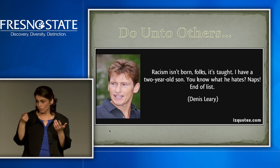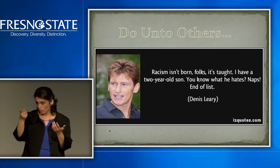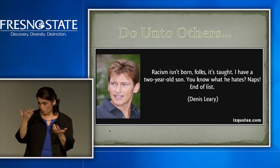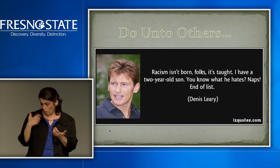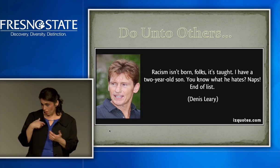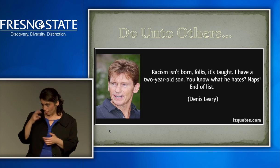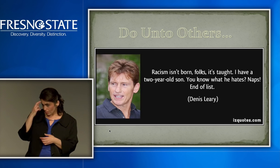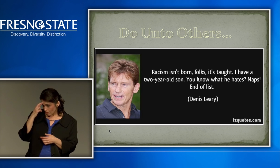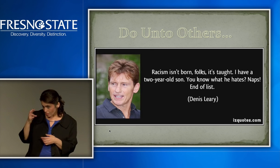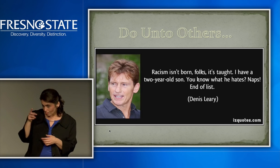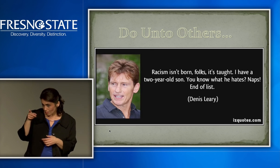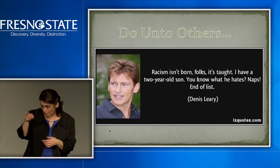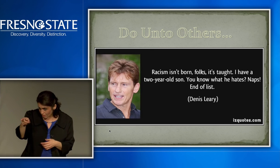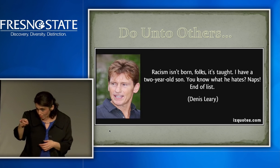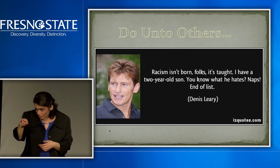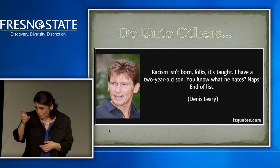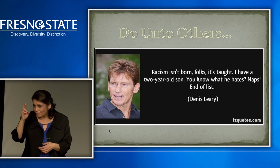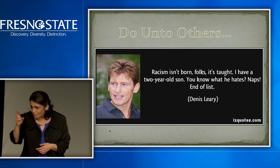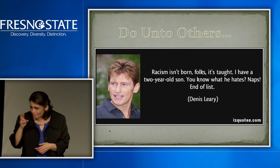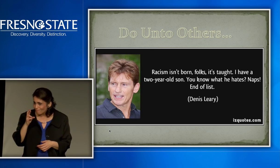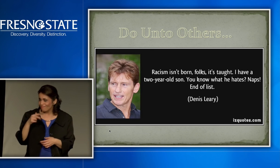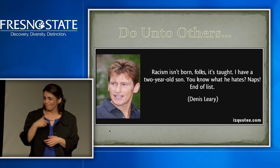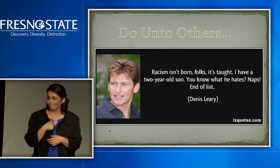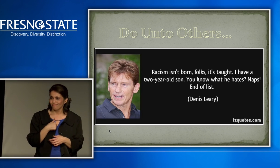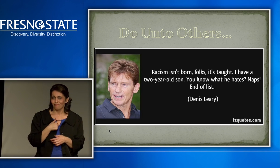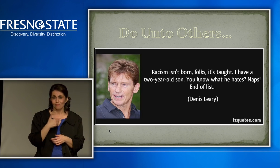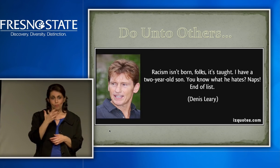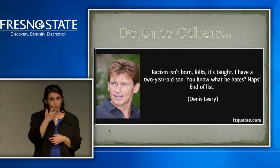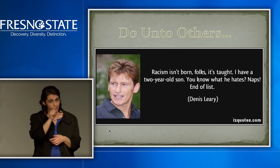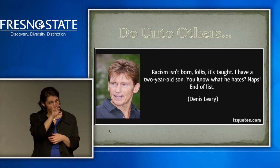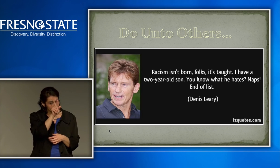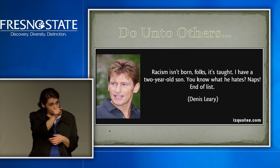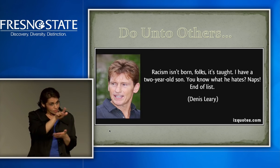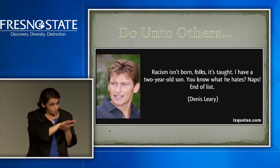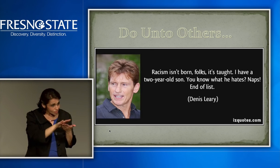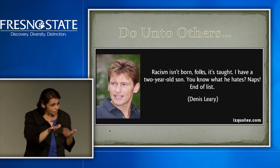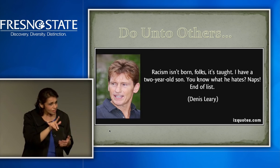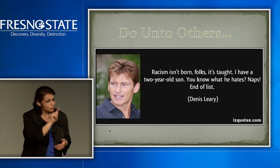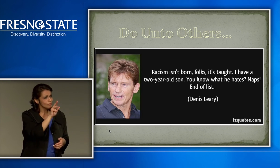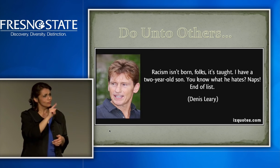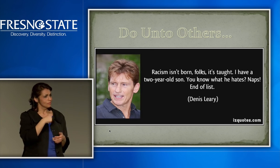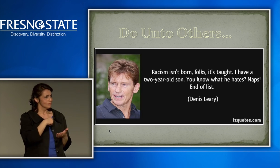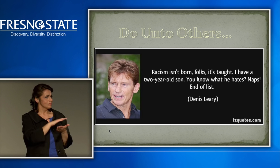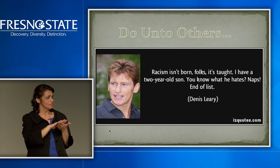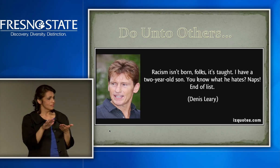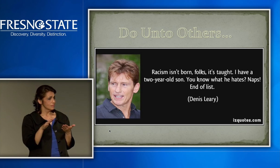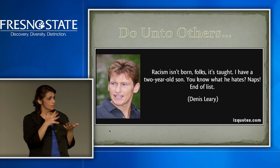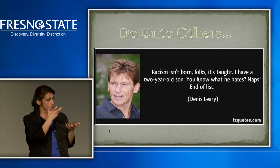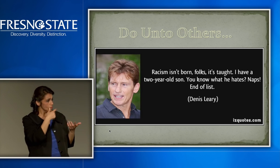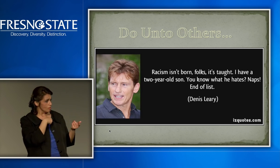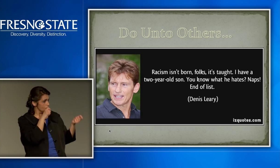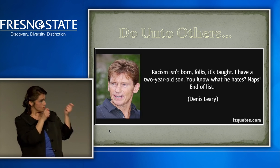It's the simple Golden Rule. You want me to respect you, respect me back. Do you want me to be nice to you?